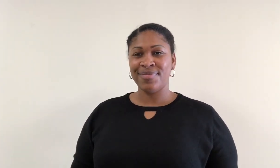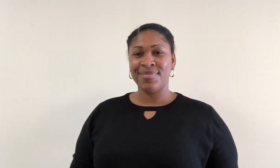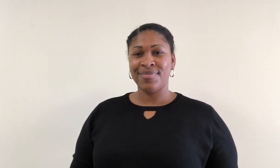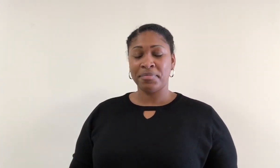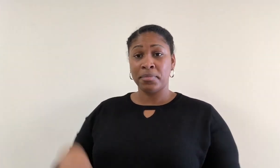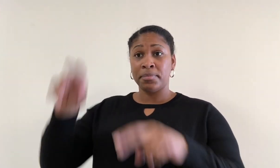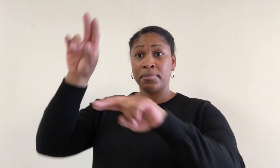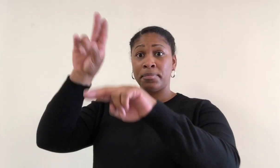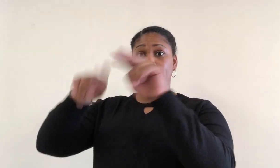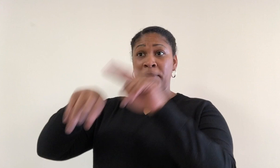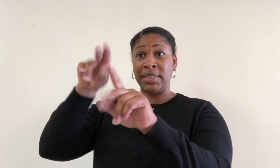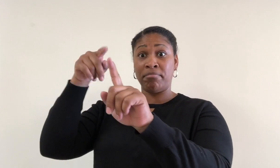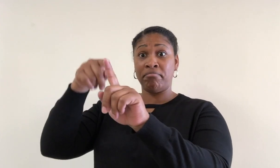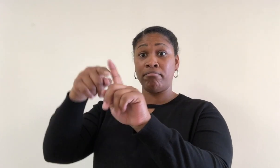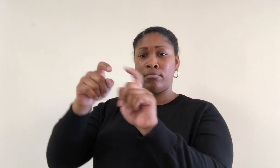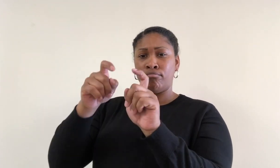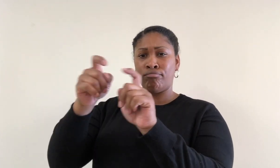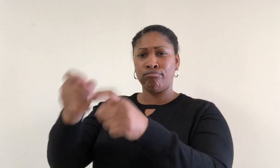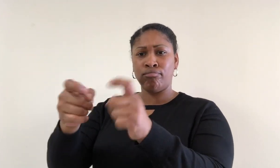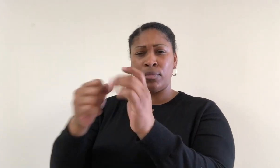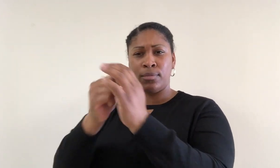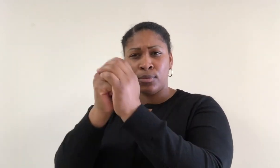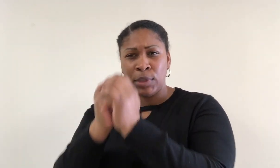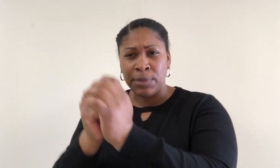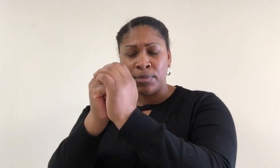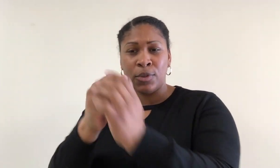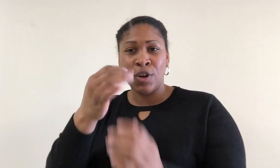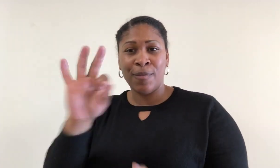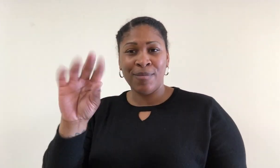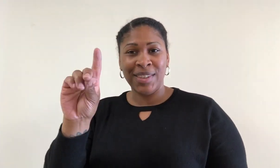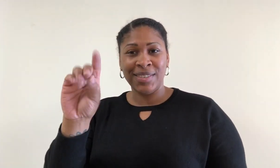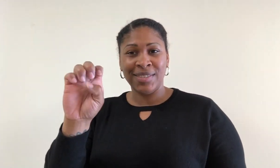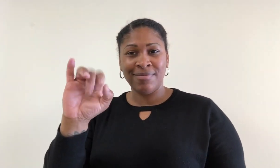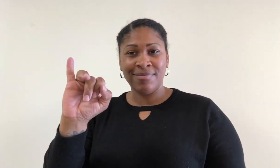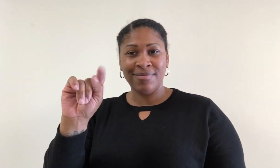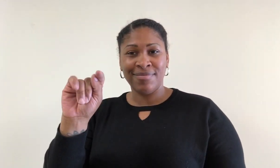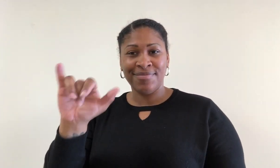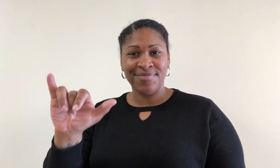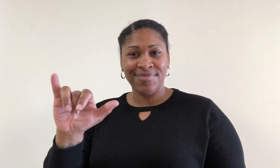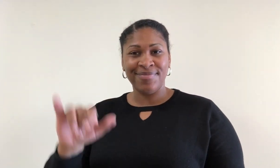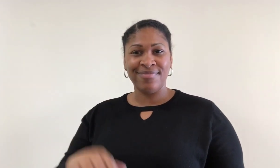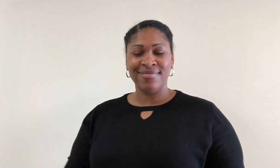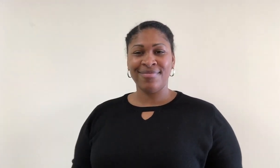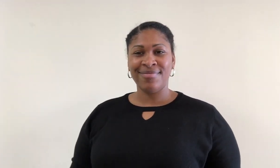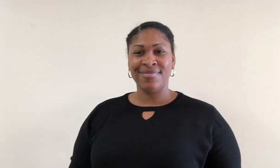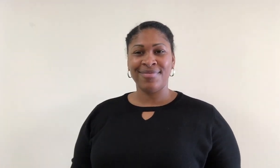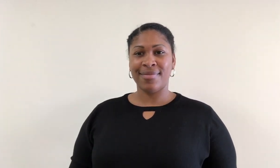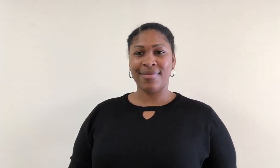A building dedicated to the worship of a deity.